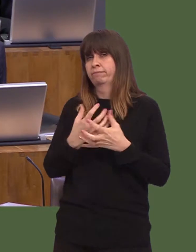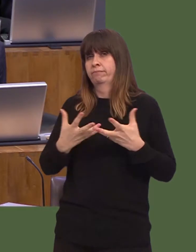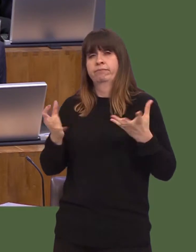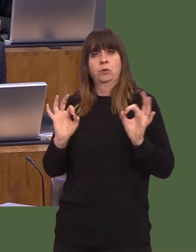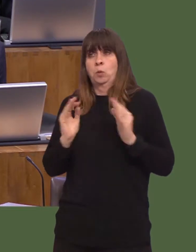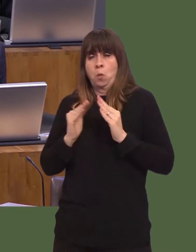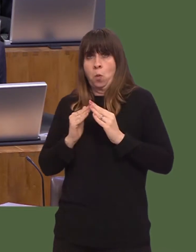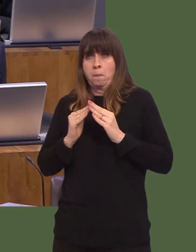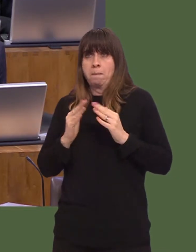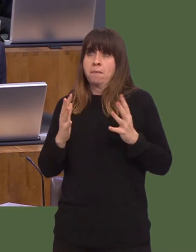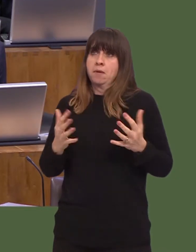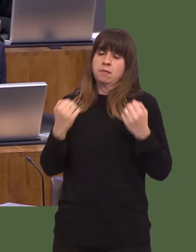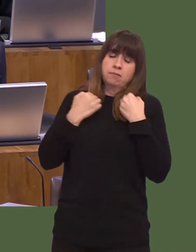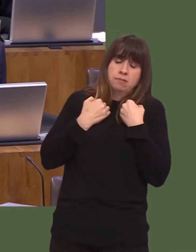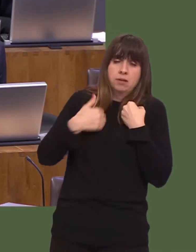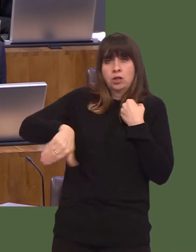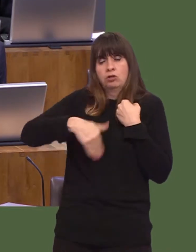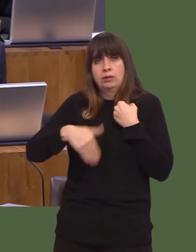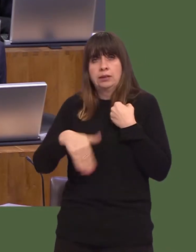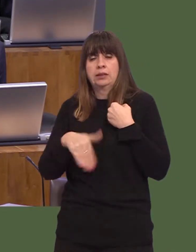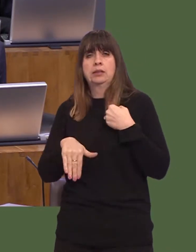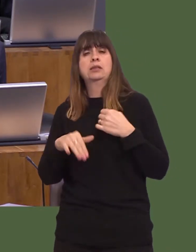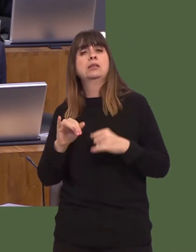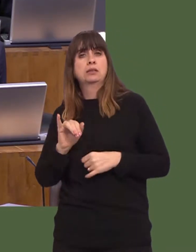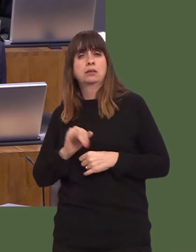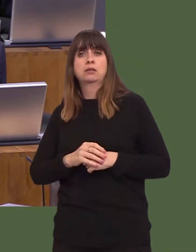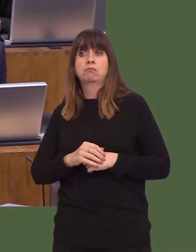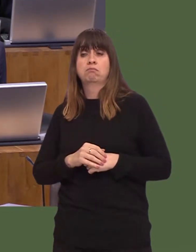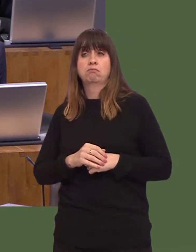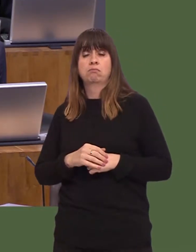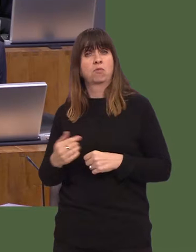It can be a difficult people to assess, but we are not complacent, and we are continuing